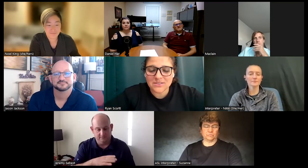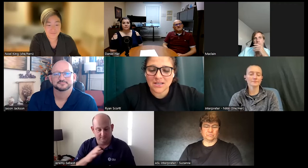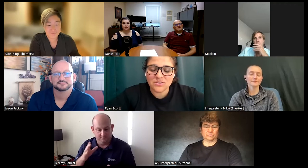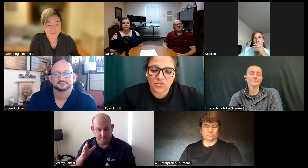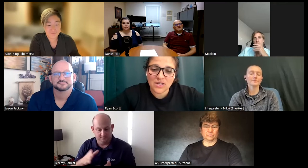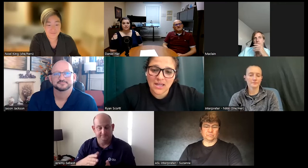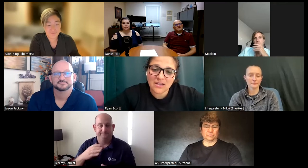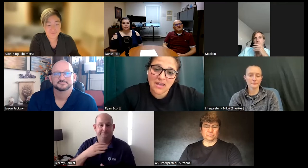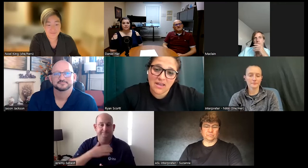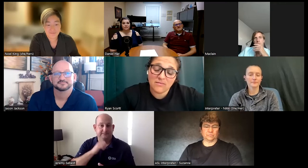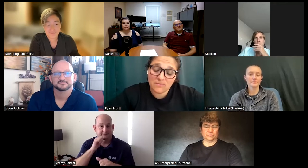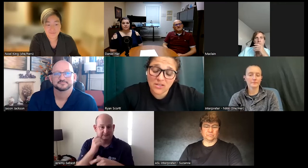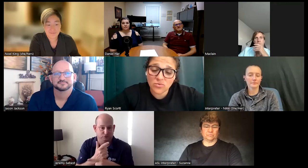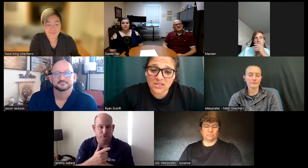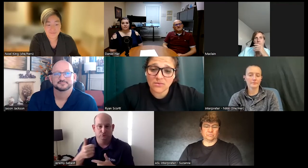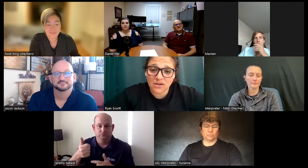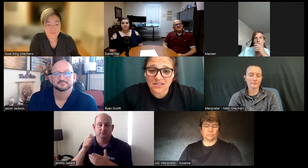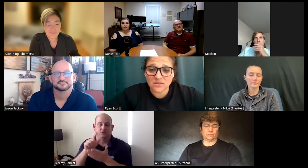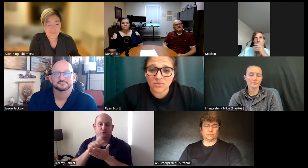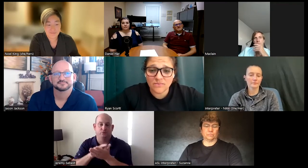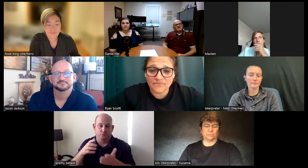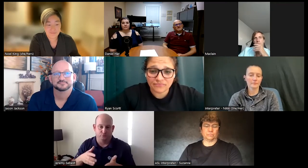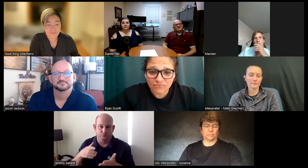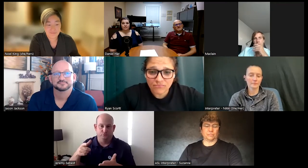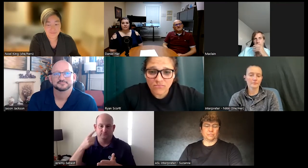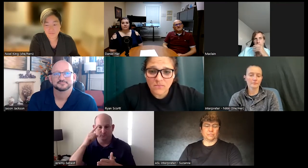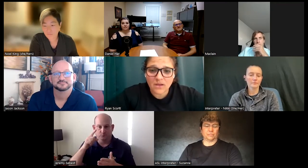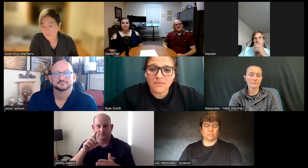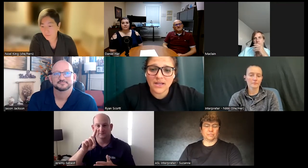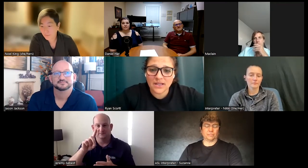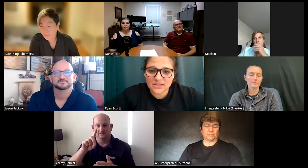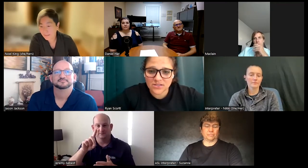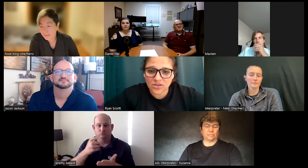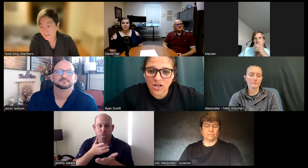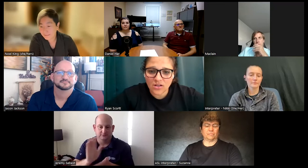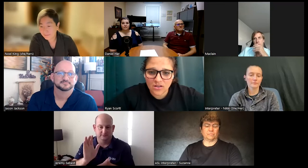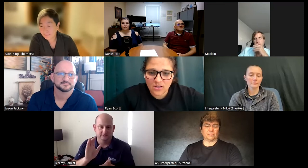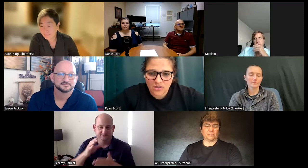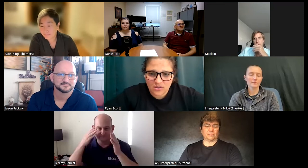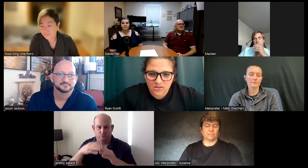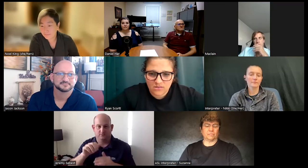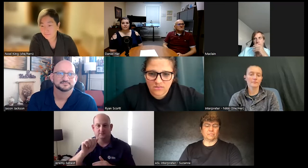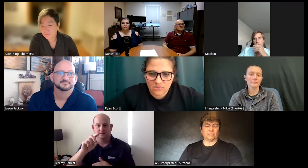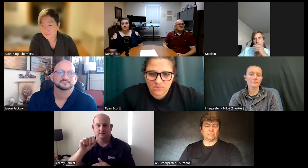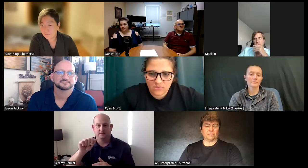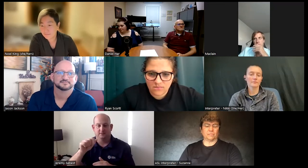he was able to create and make tools that were accessible my sister-in-law